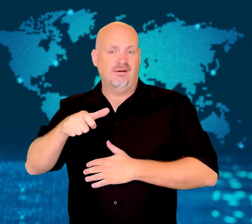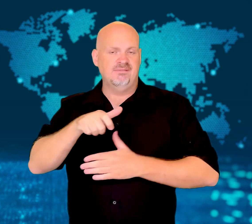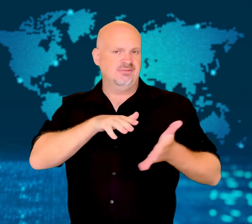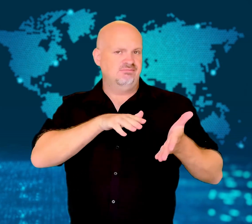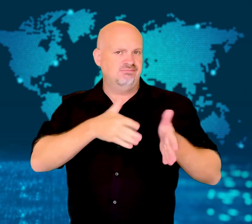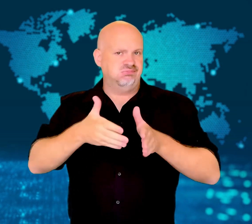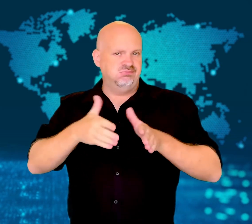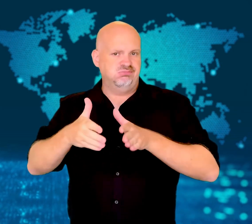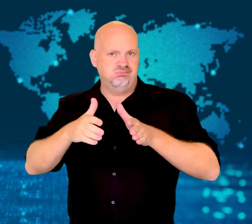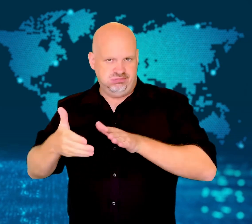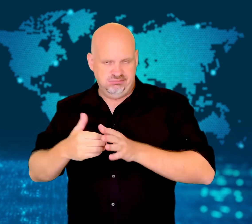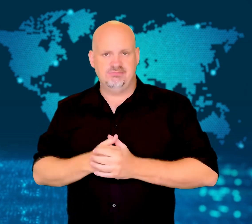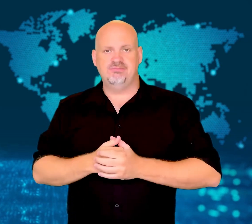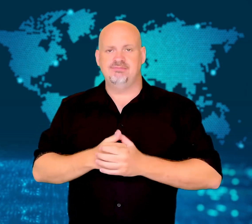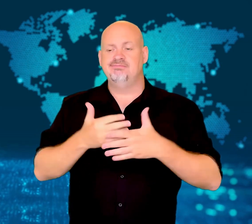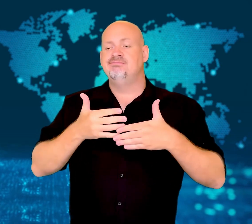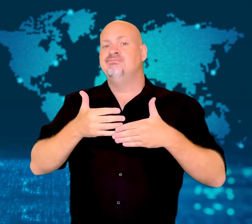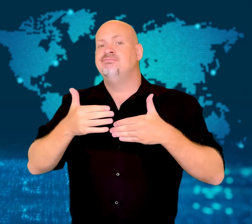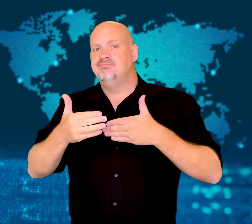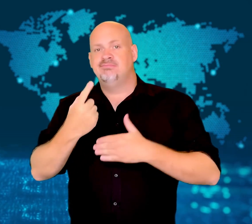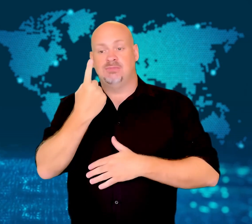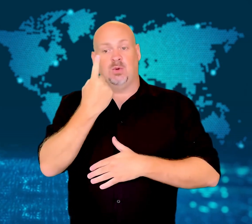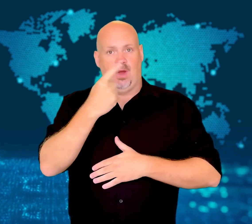and children on bicycles.